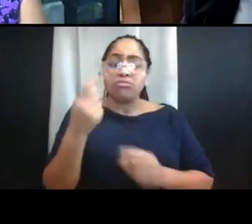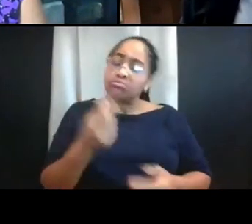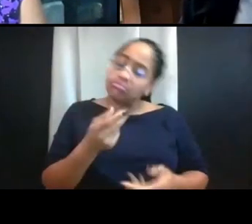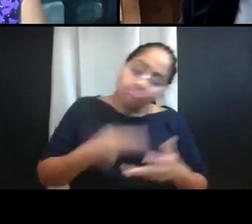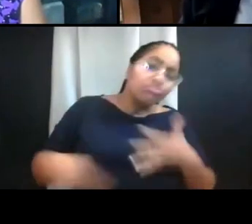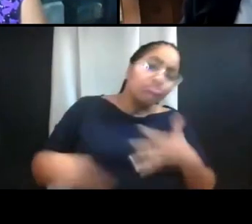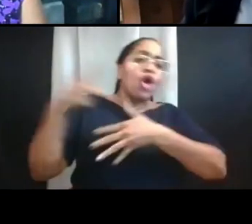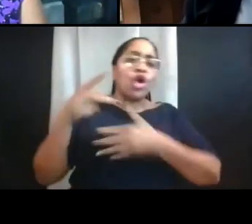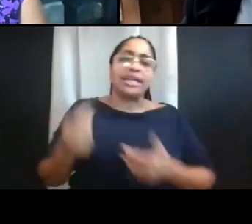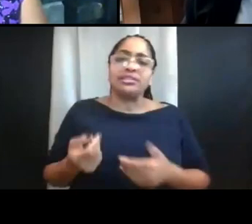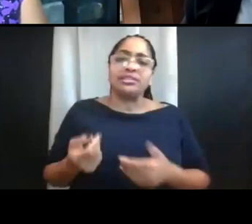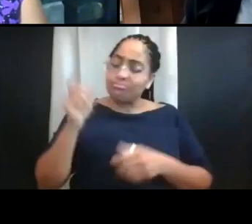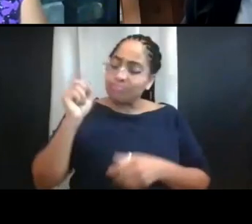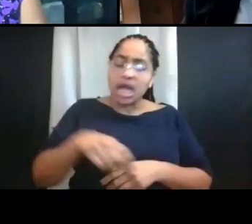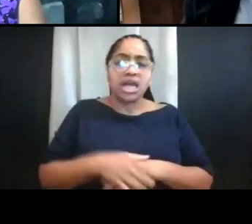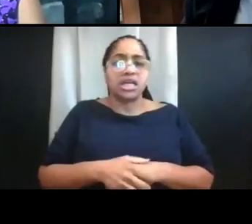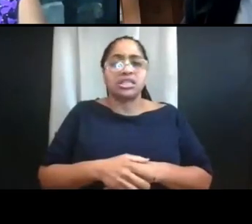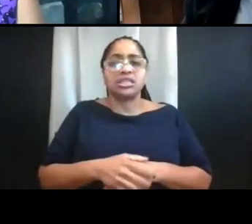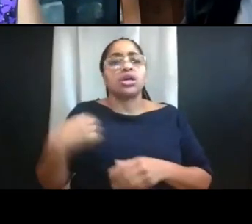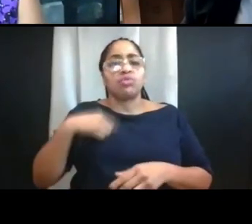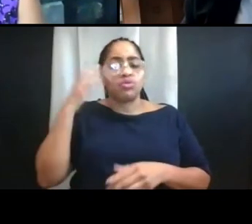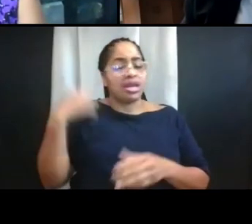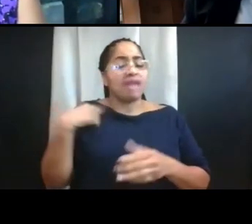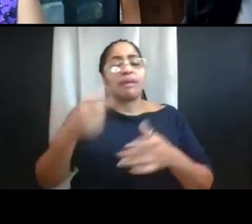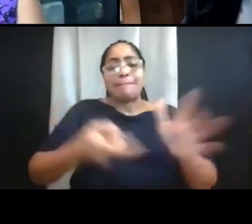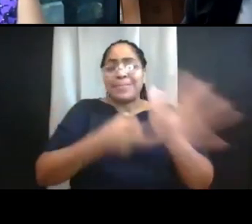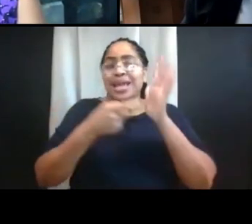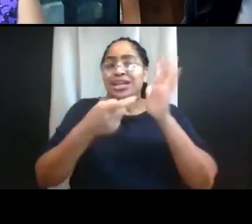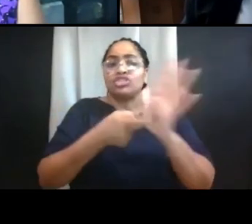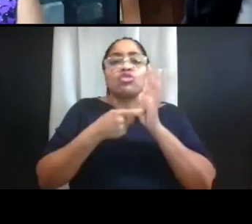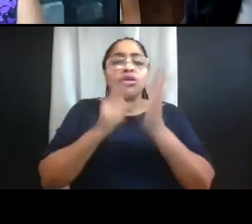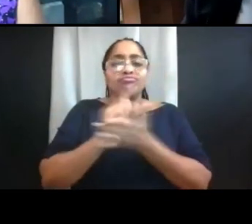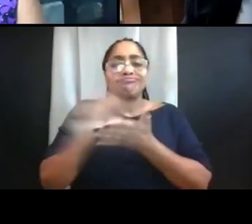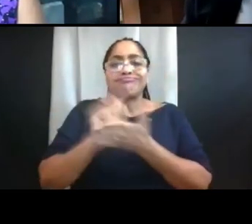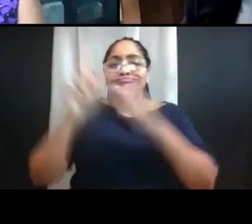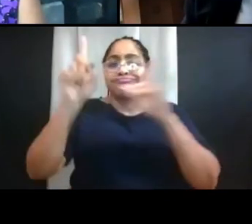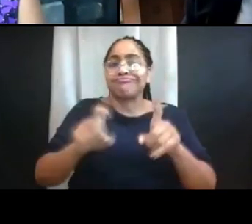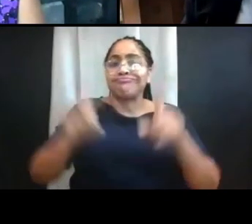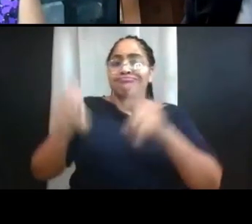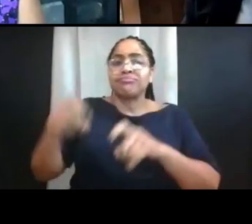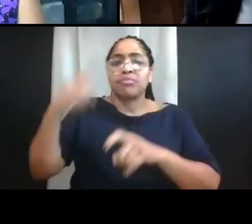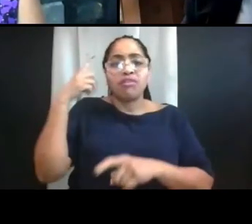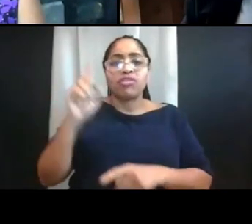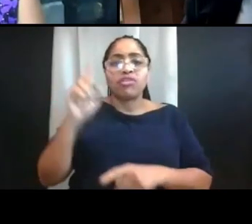We'll be incorporating mandatory weekly testing for our undergraduate residents, which we believe